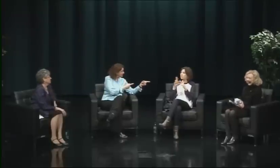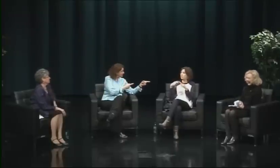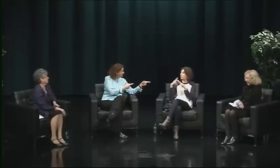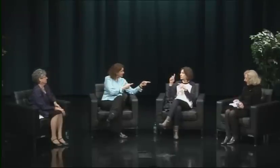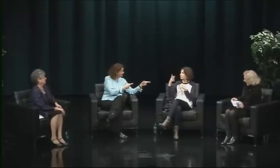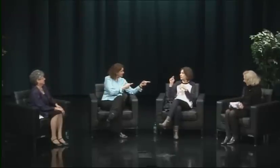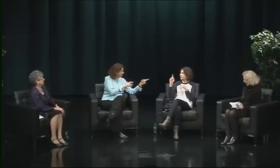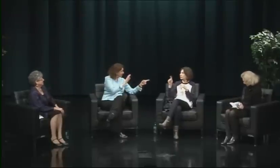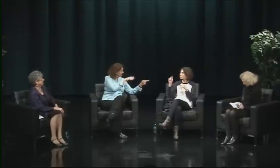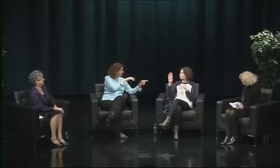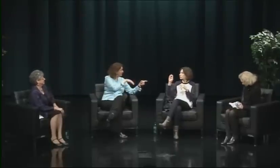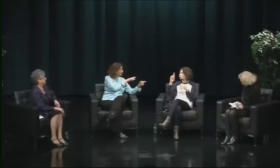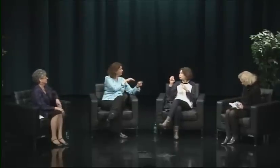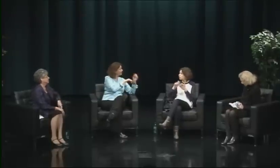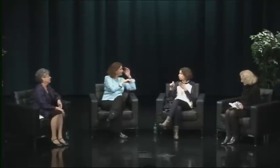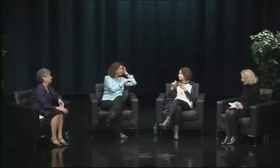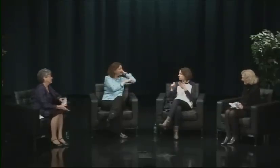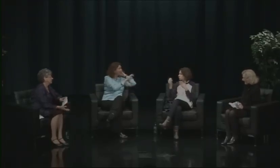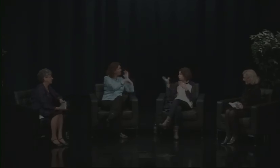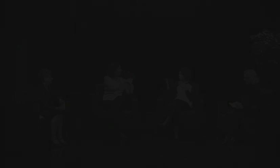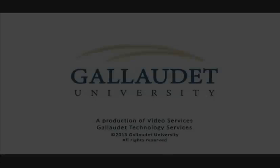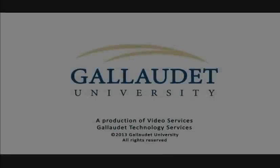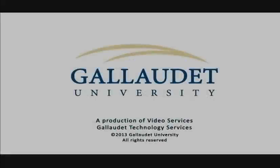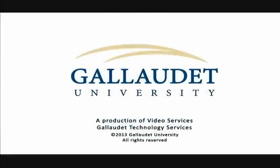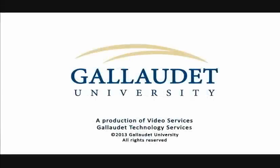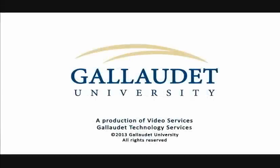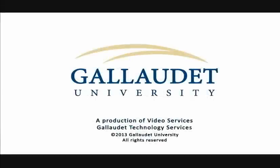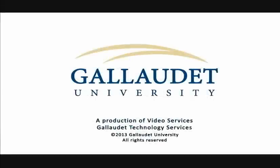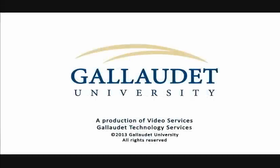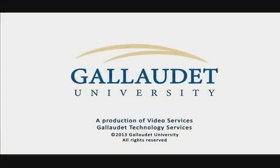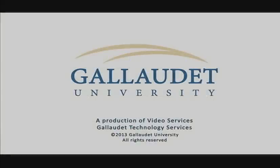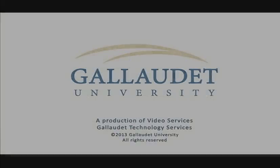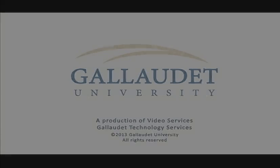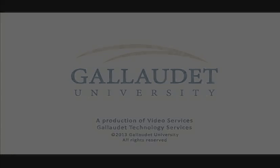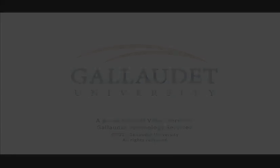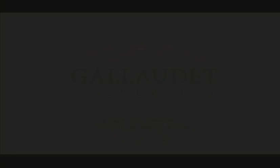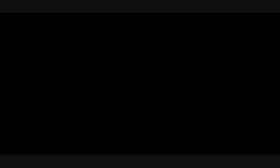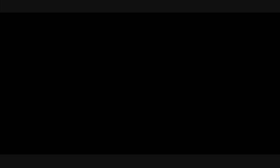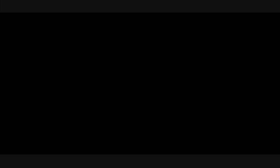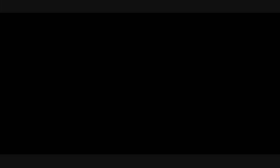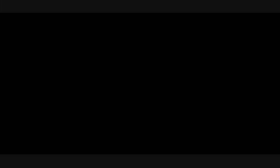and we'll continue our thinking and work, and think about the next future possibilities